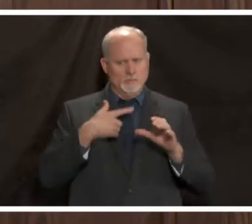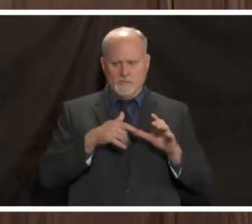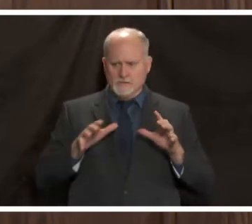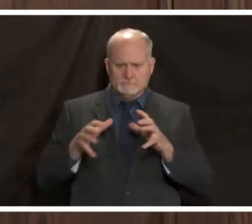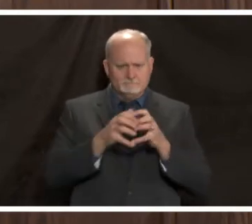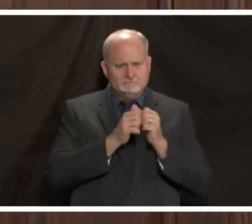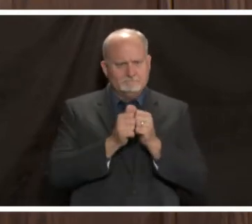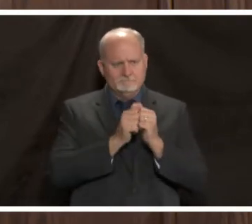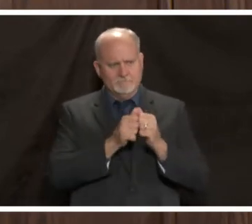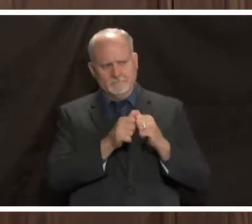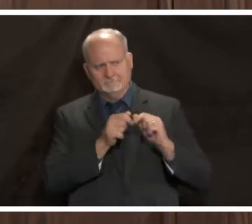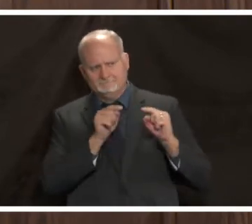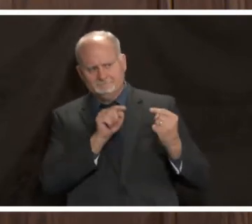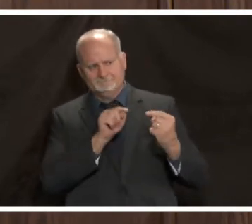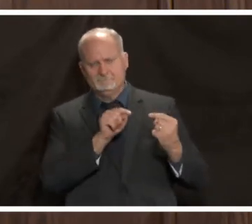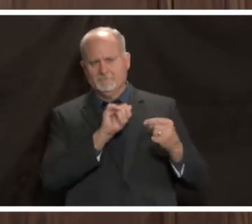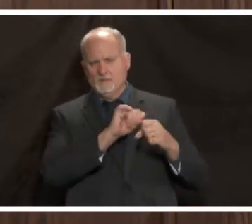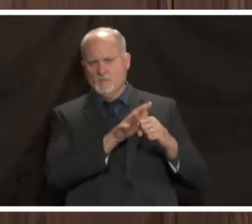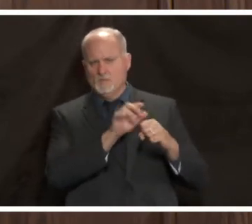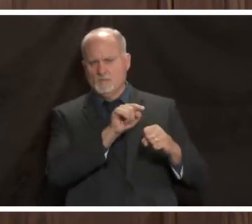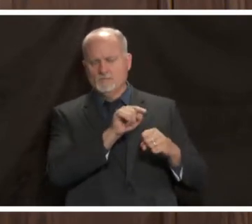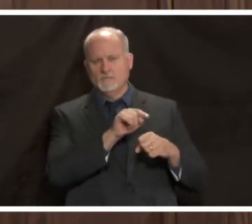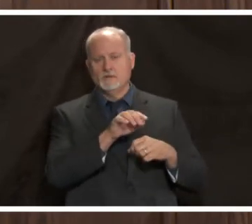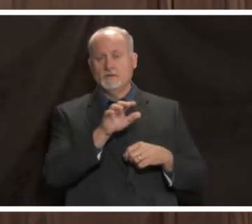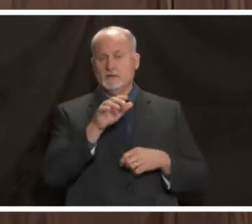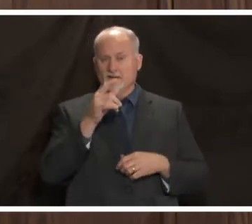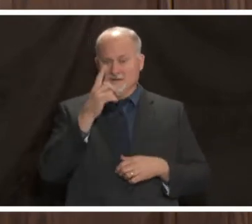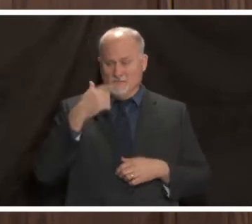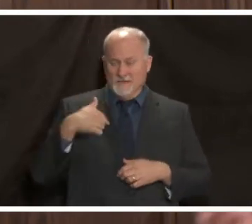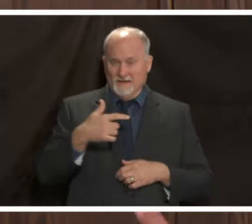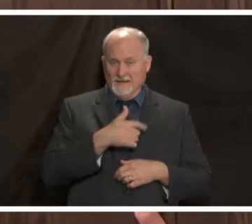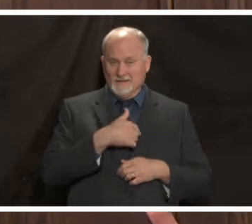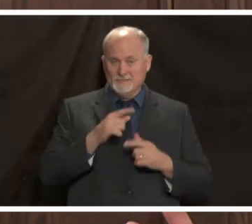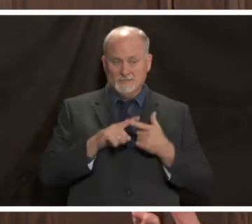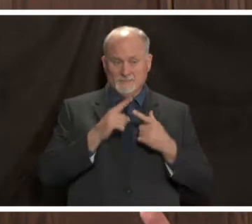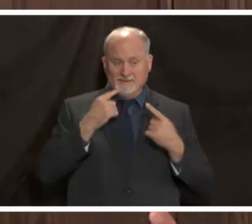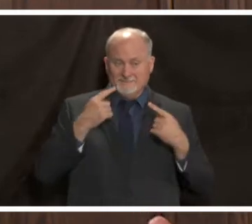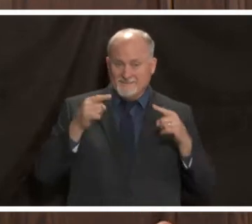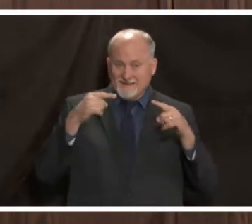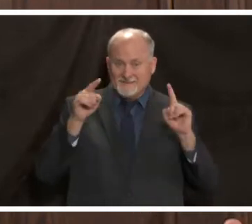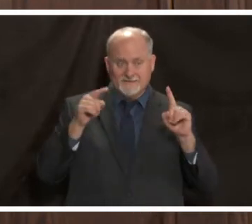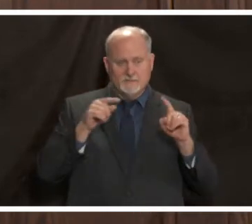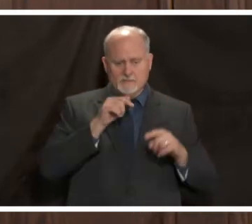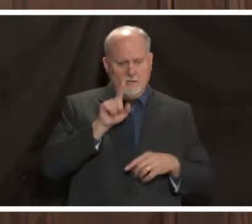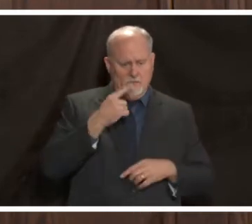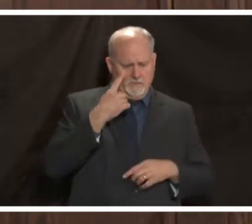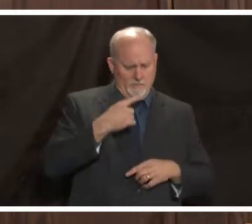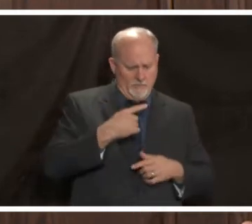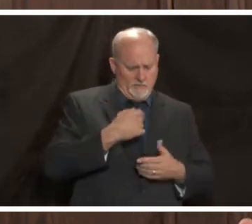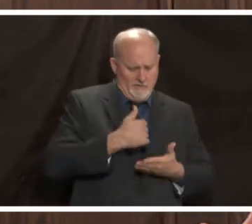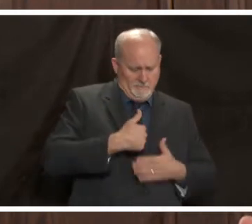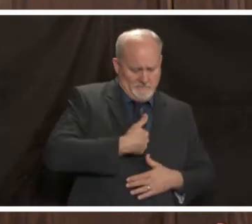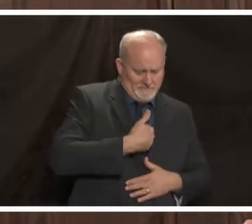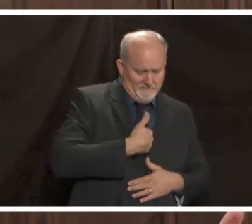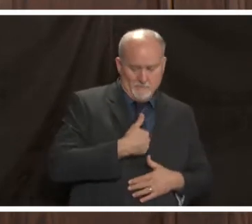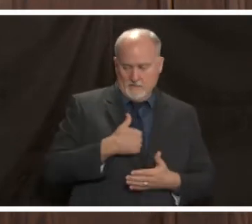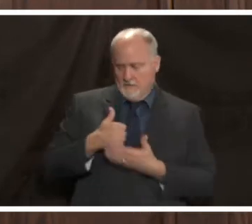and for us to be effective for not only ourselves but for our brothers and sisters we have to focus